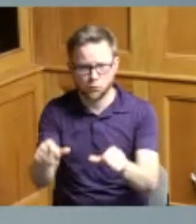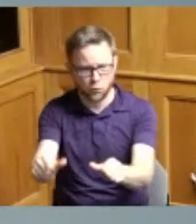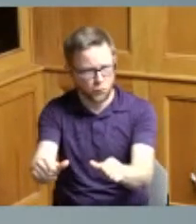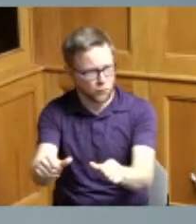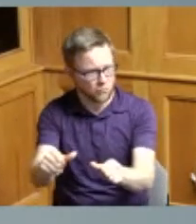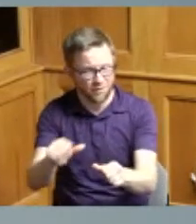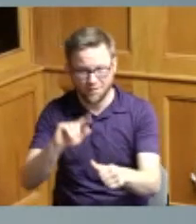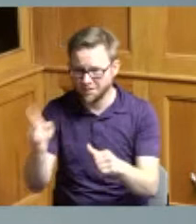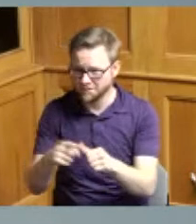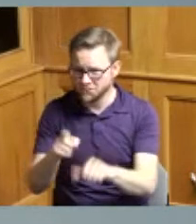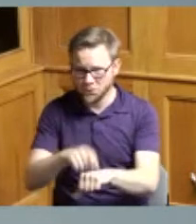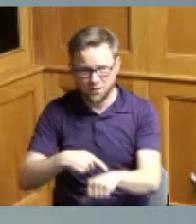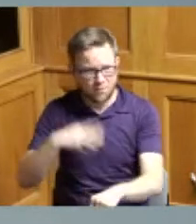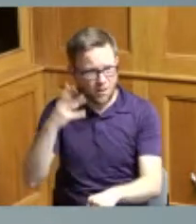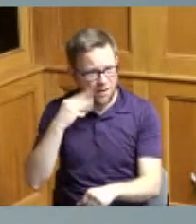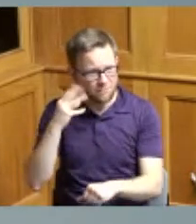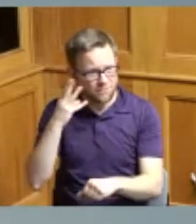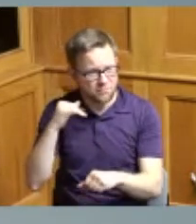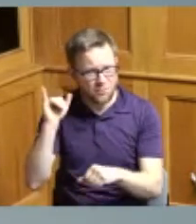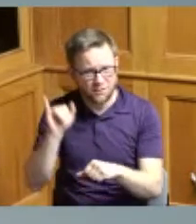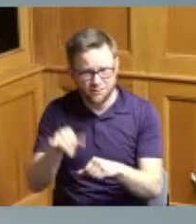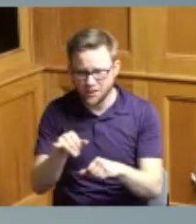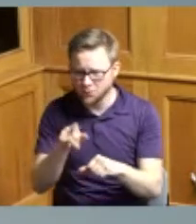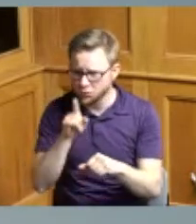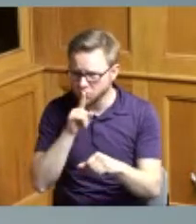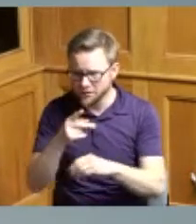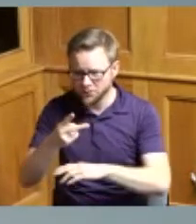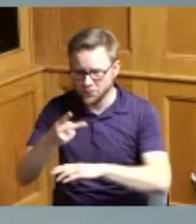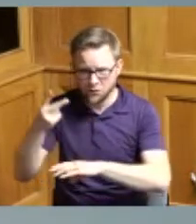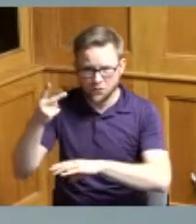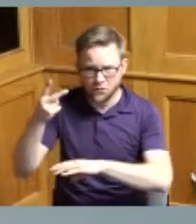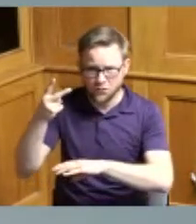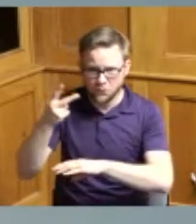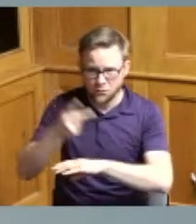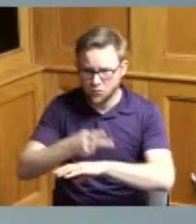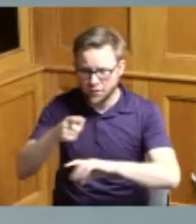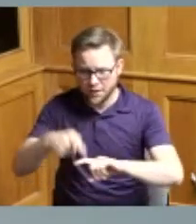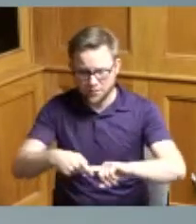at the county that we've ever had two days where we had to suspend operations in a row